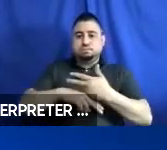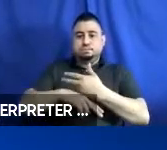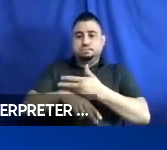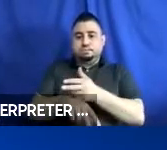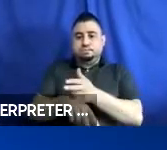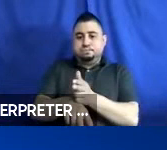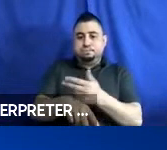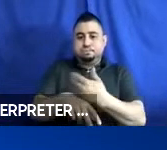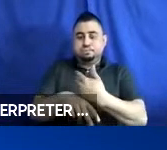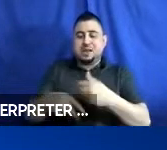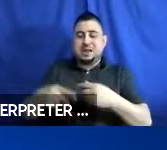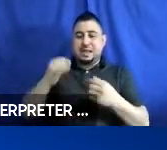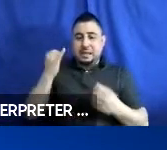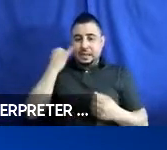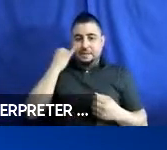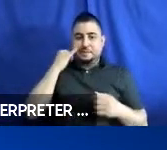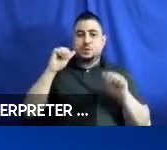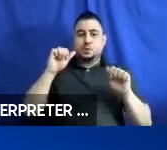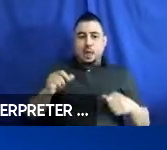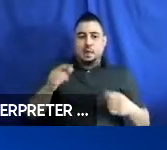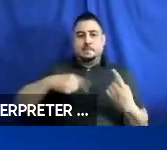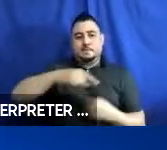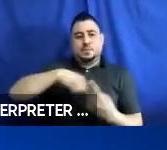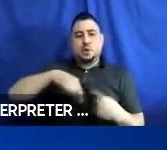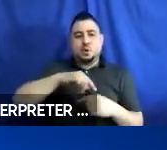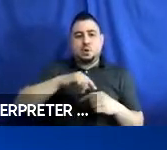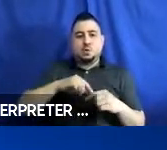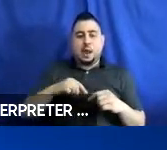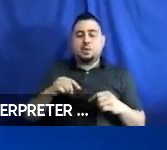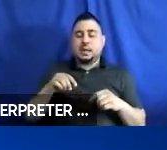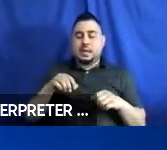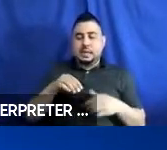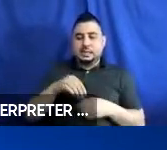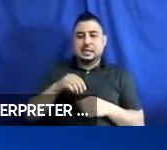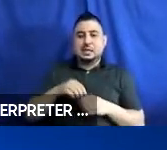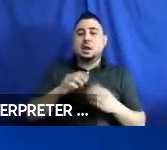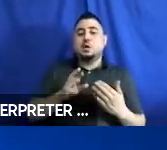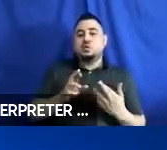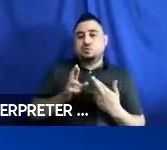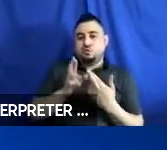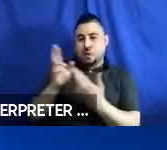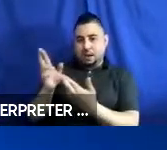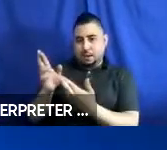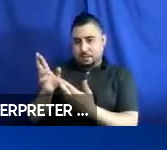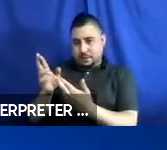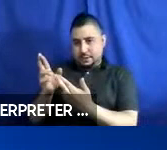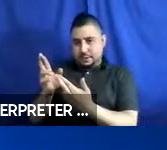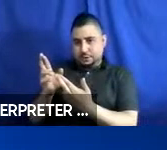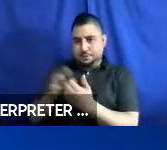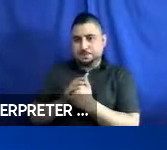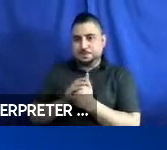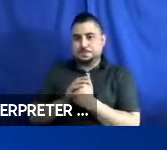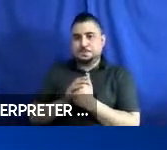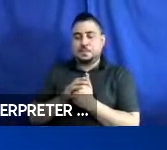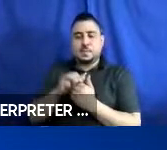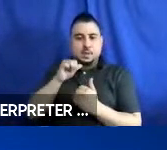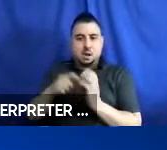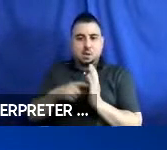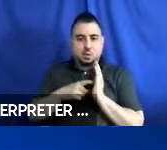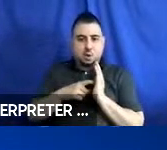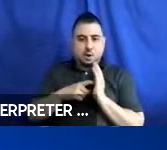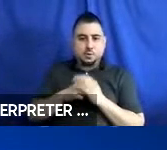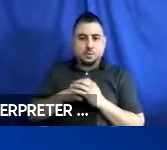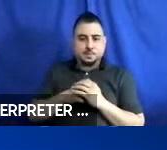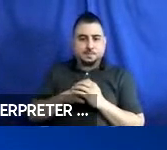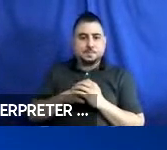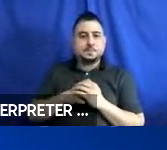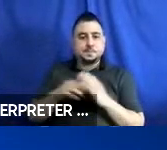inside the vehicle. Again, this is a recommendation and not an actual requirement. The next slide,